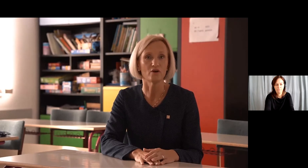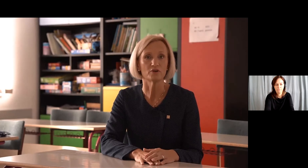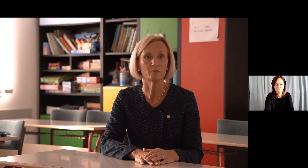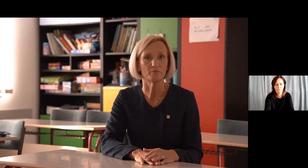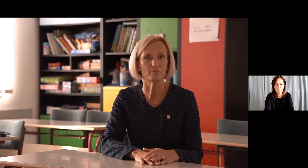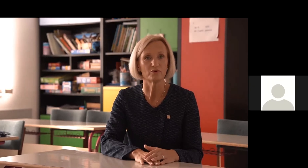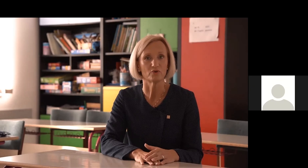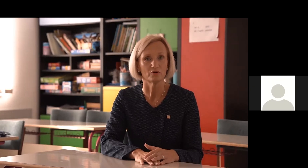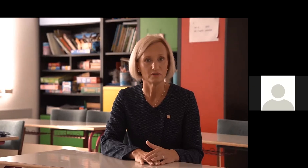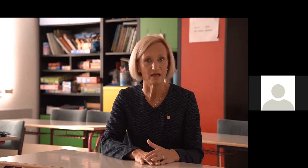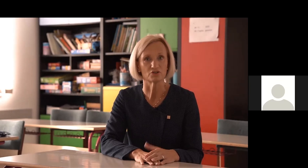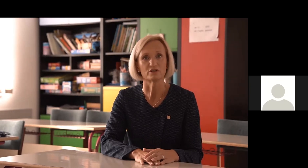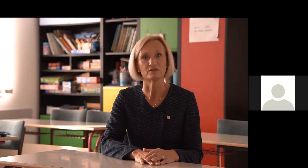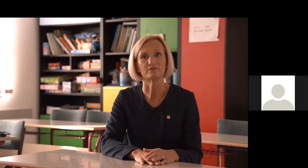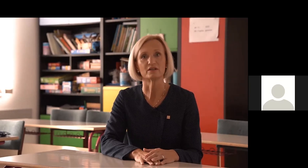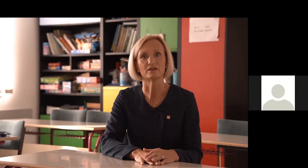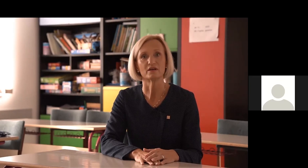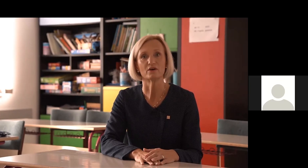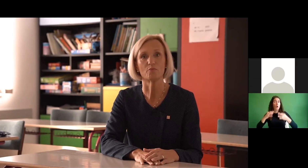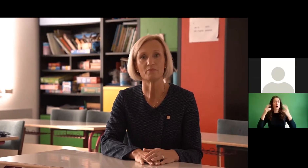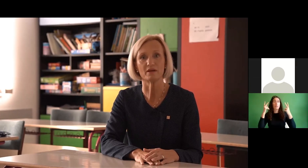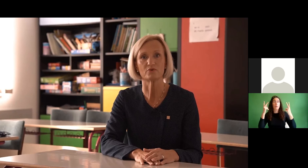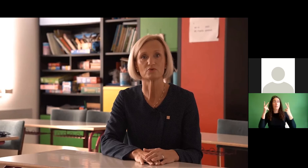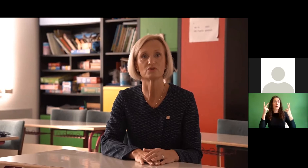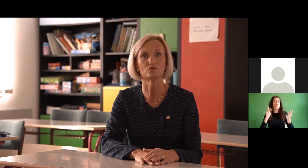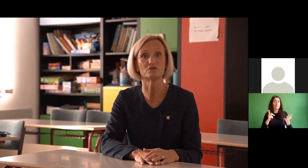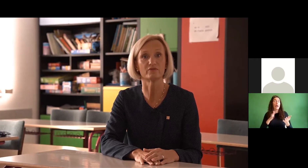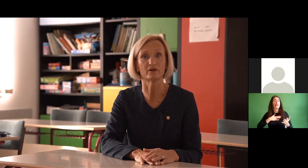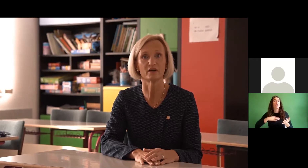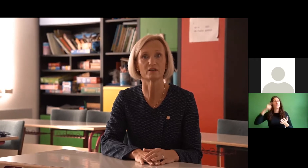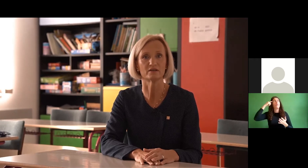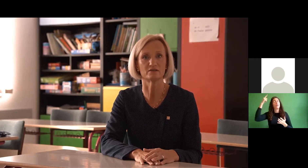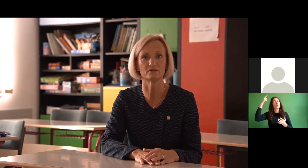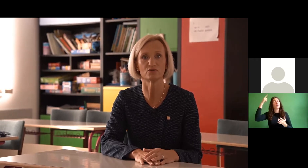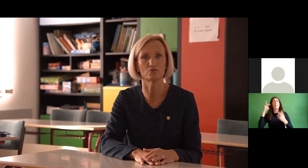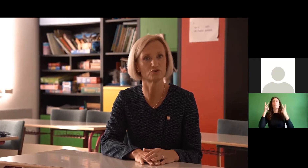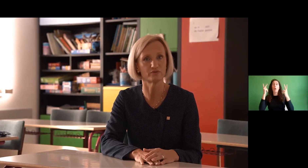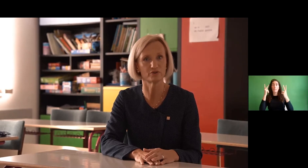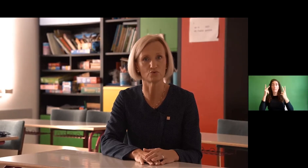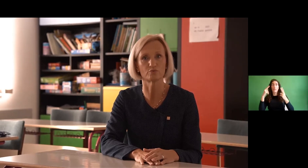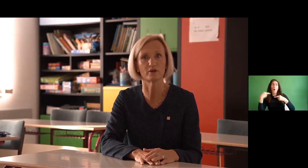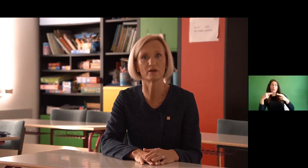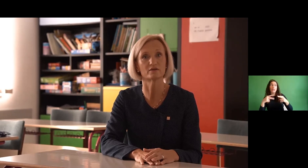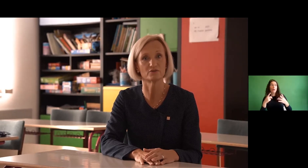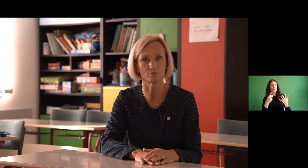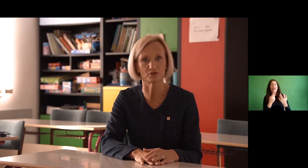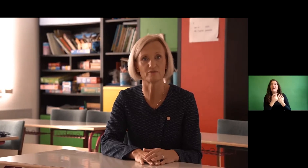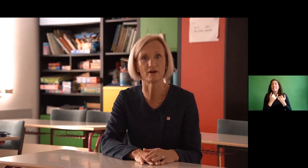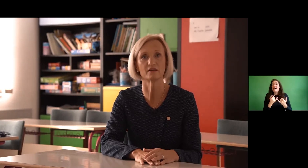Indeed, our awareness of the importance of responding to the challenges of a long-lived society through education